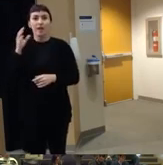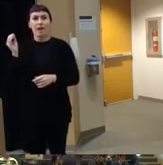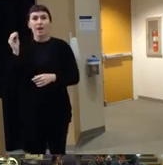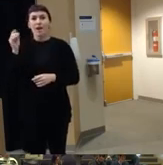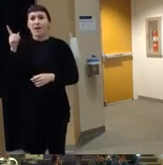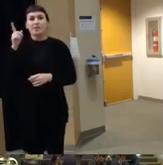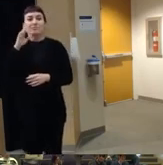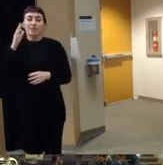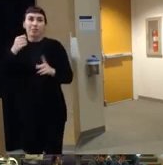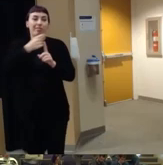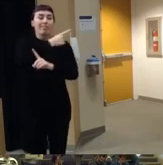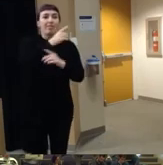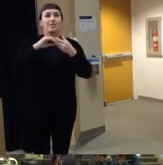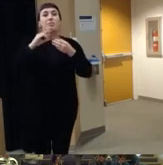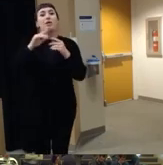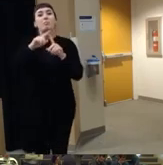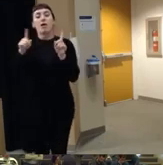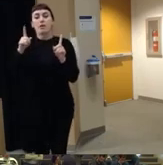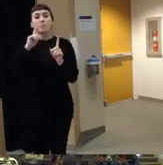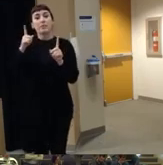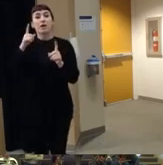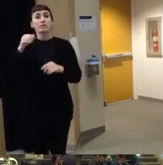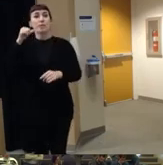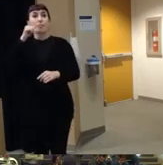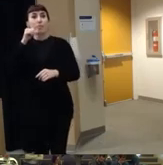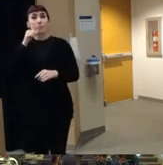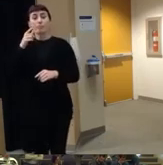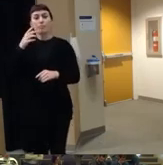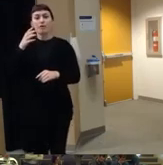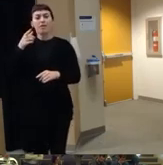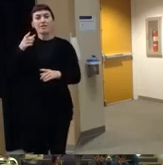bit of an aside but um you know I was at a pub and there was a there was just somebody who was